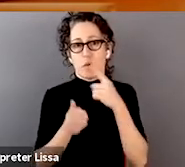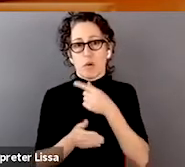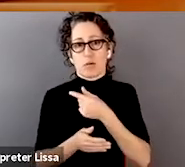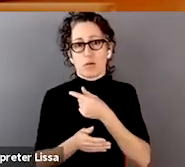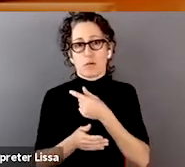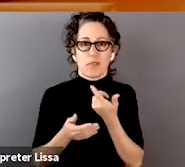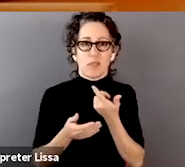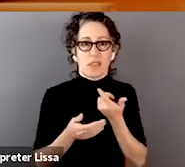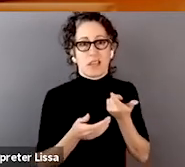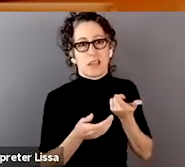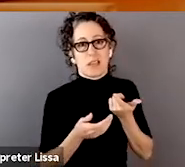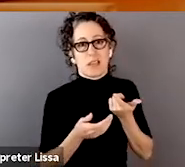that people are measuring.